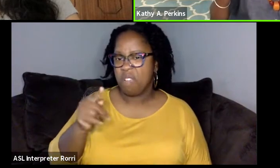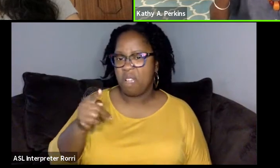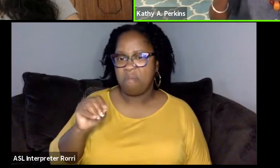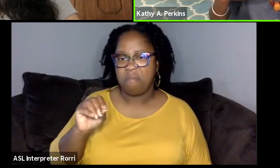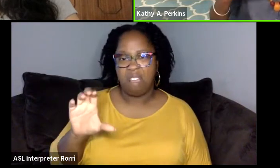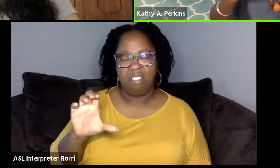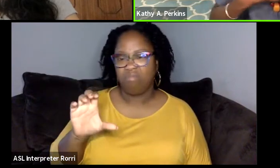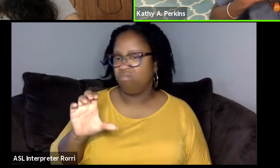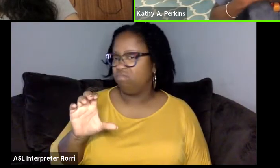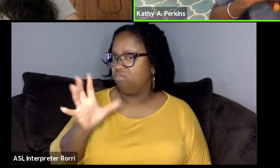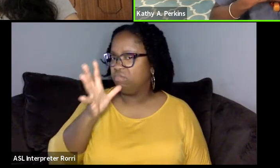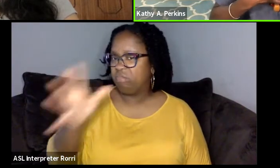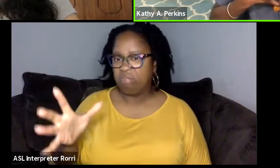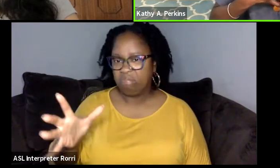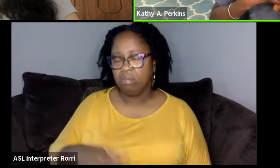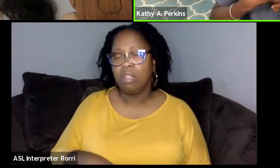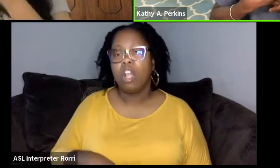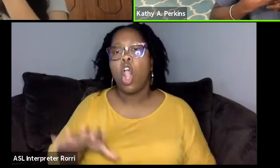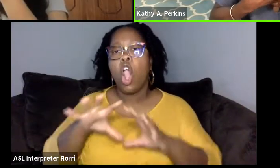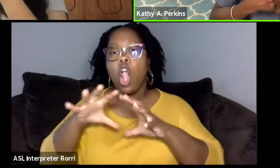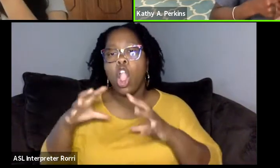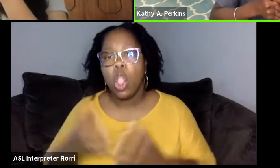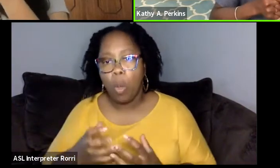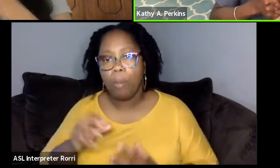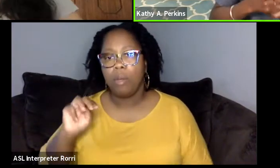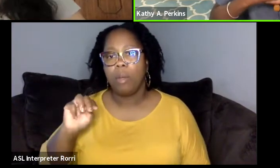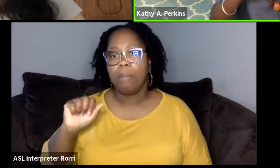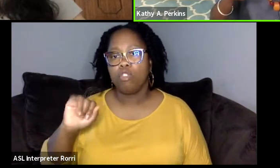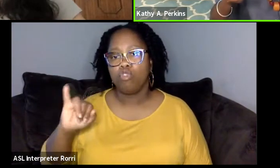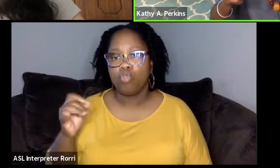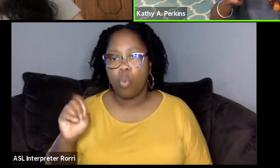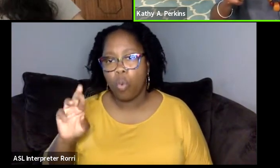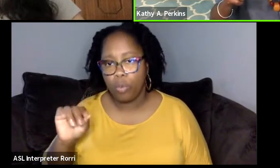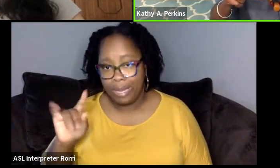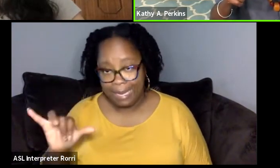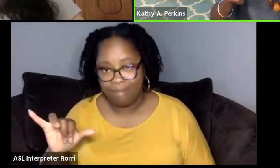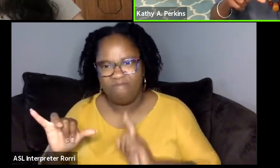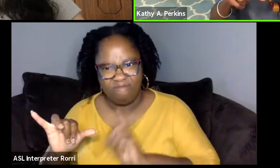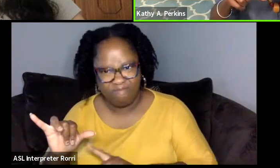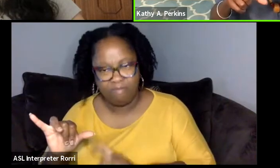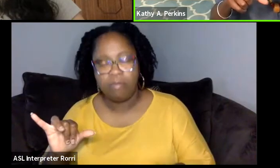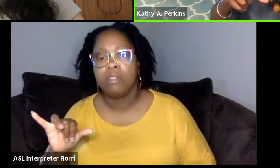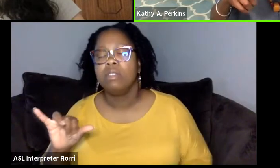global majority students across the board. I have a black Facebook page,